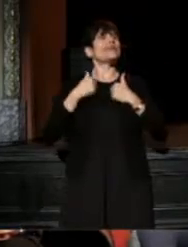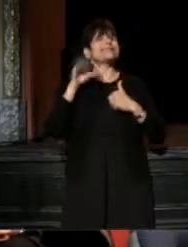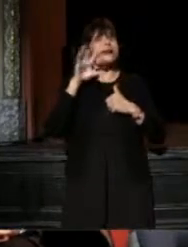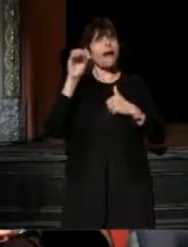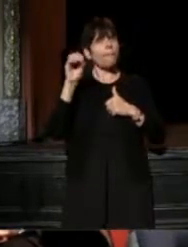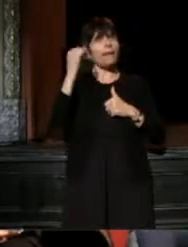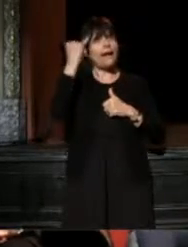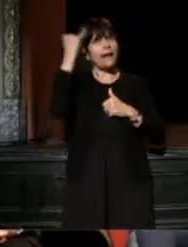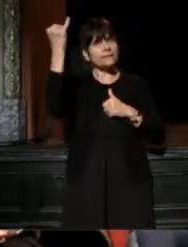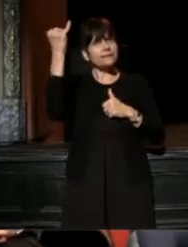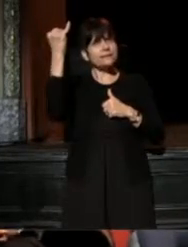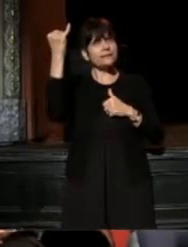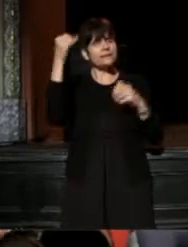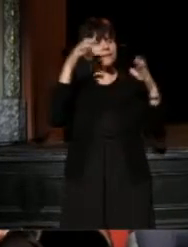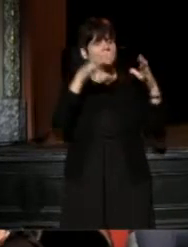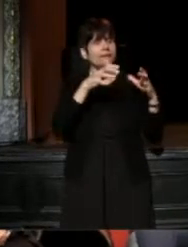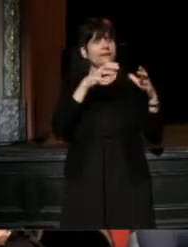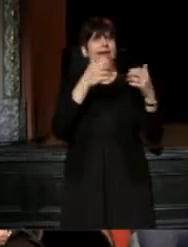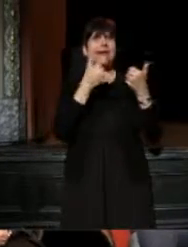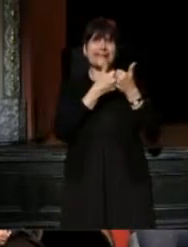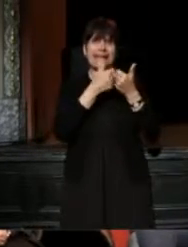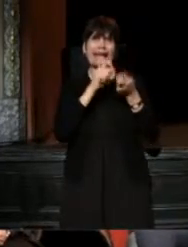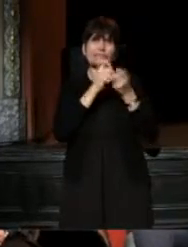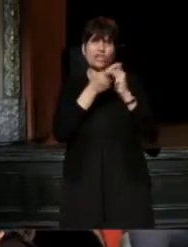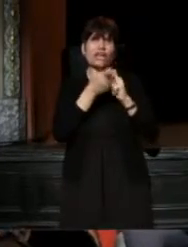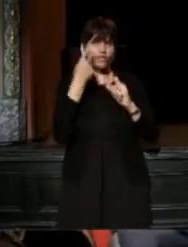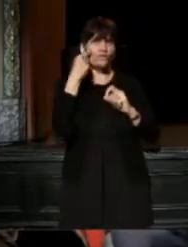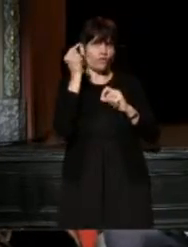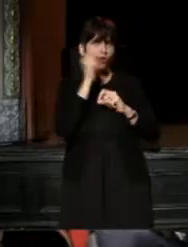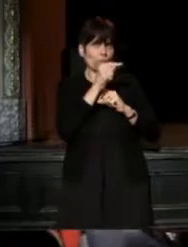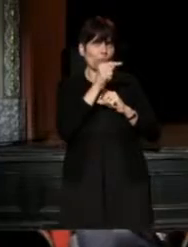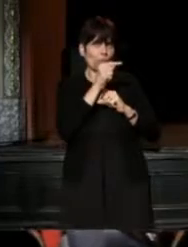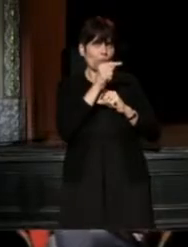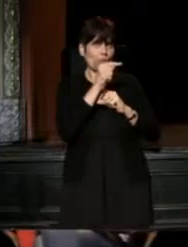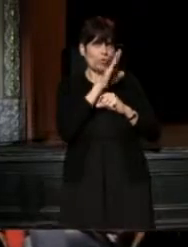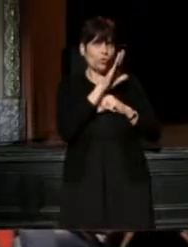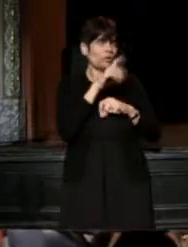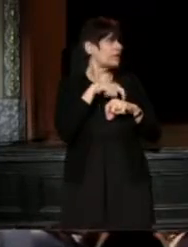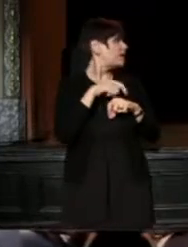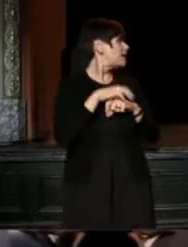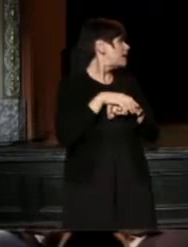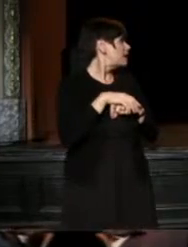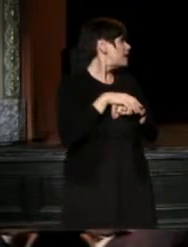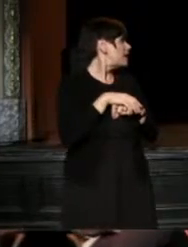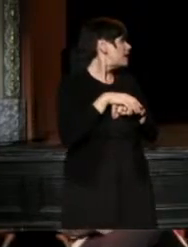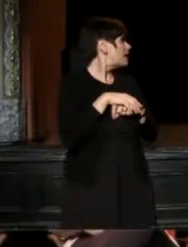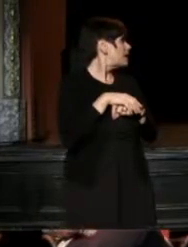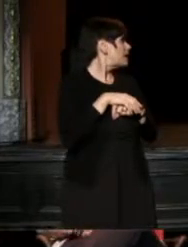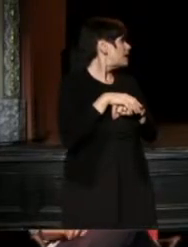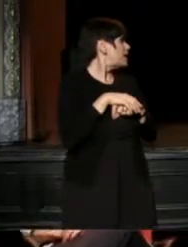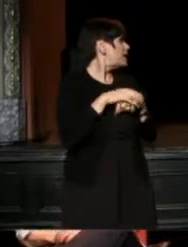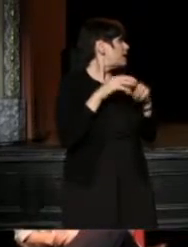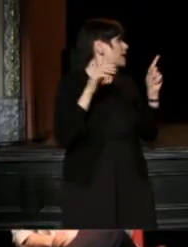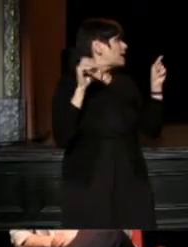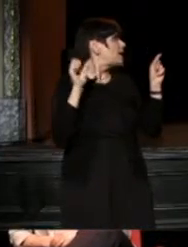was a game changer for you in your time. (Gregory) Yeah, it certainly changed my life.